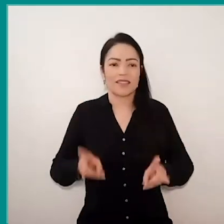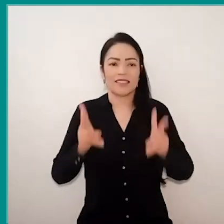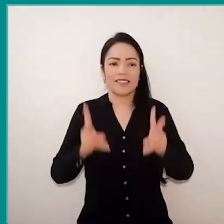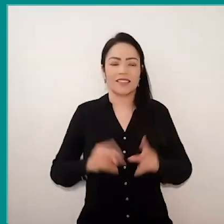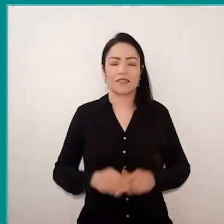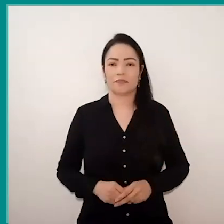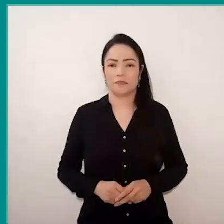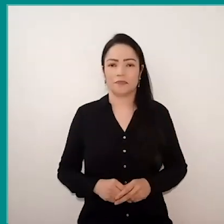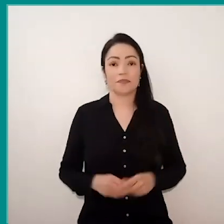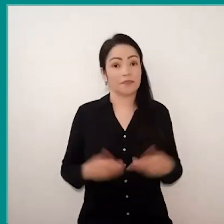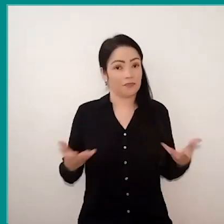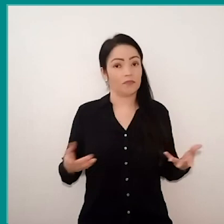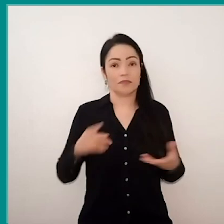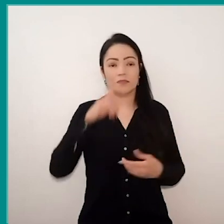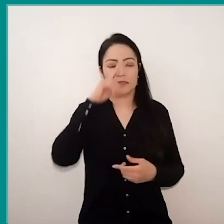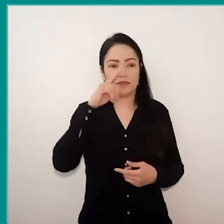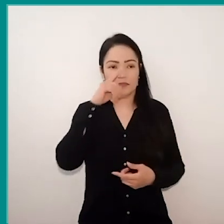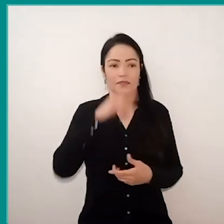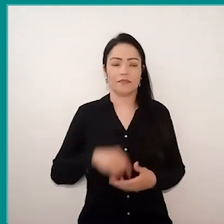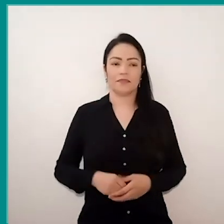This is the big risk. The problem is not the technology,